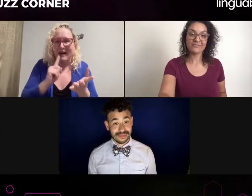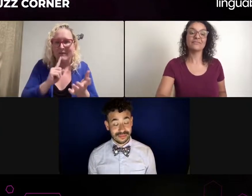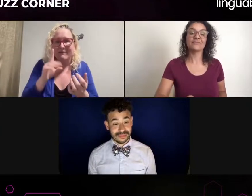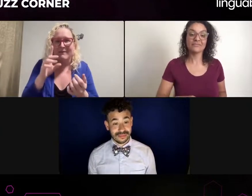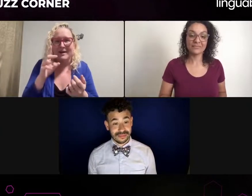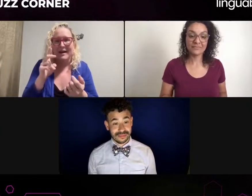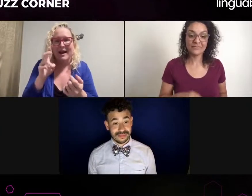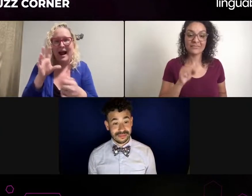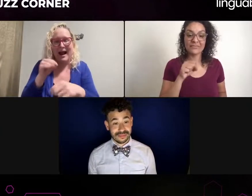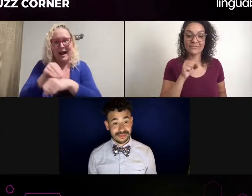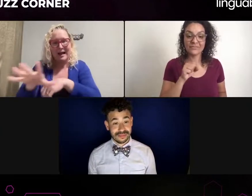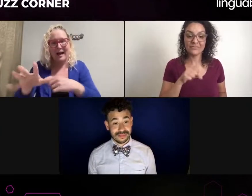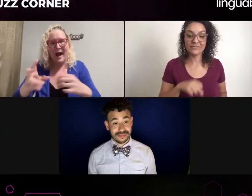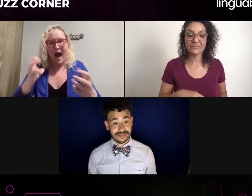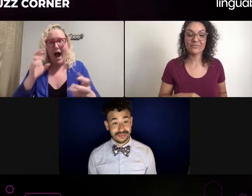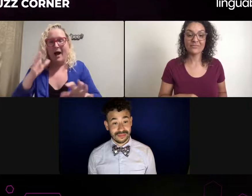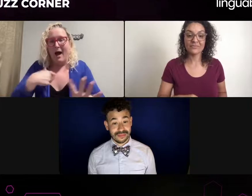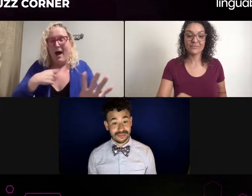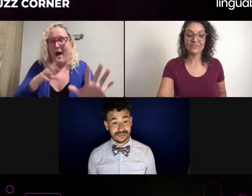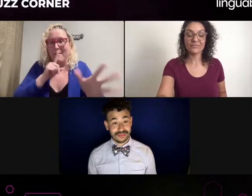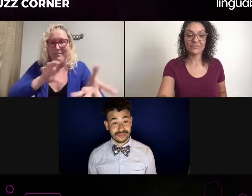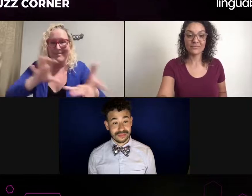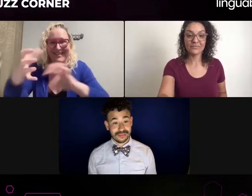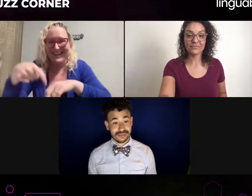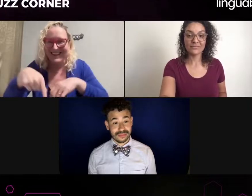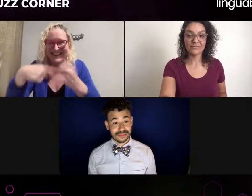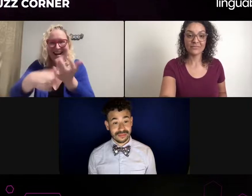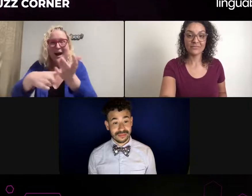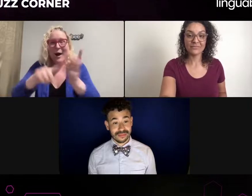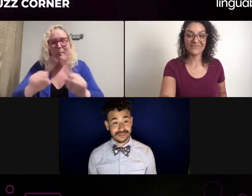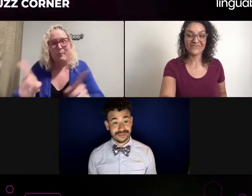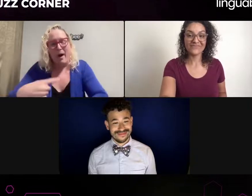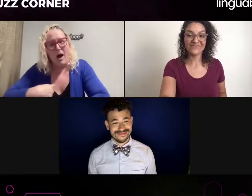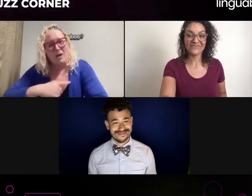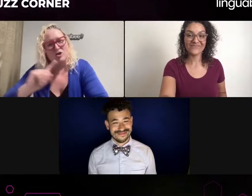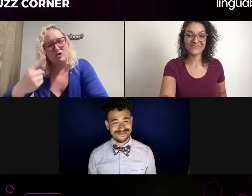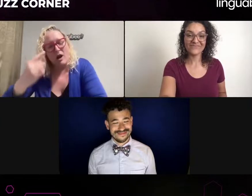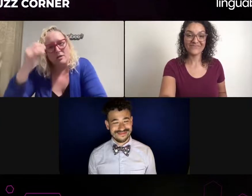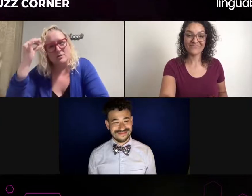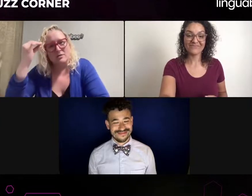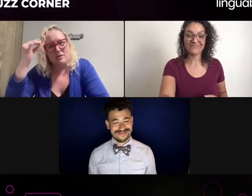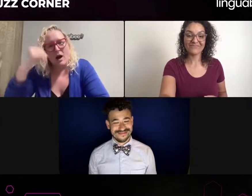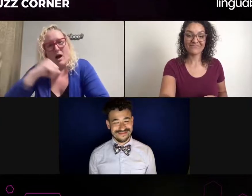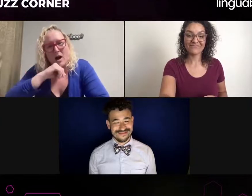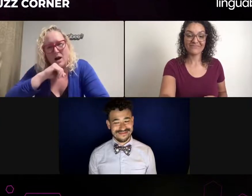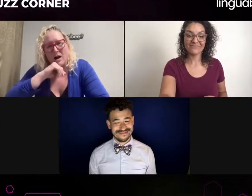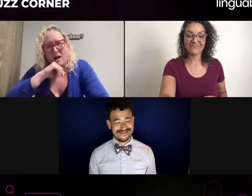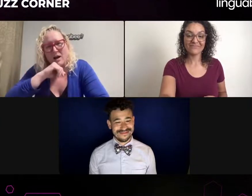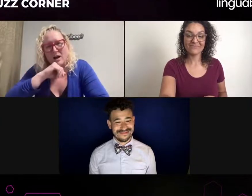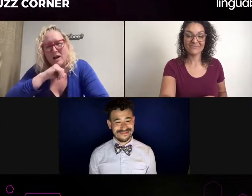They might not always be clear on the situation and process for interpreter. I have experienced a lot of times what they don't know. That's often.